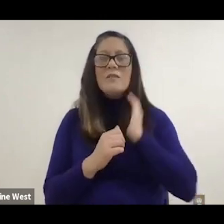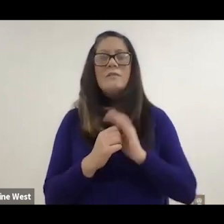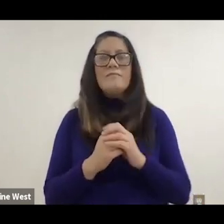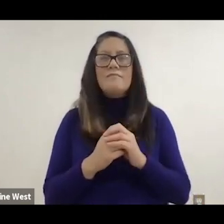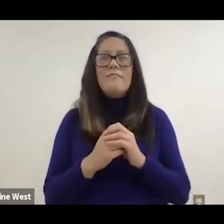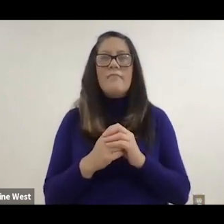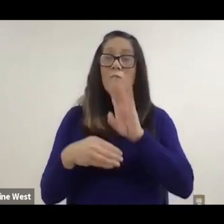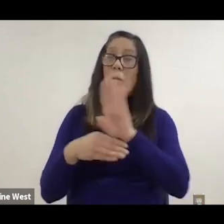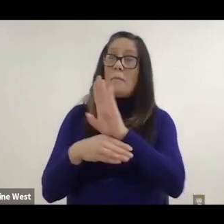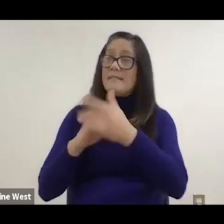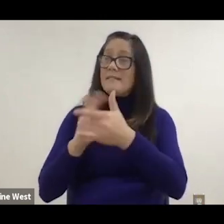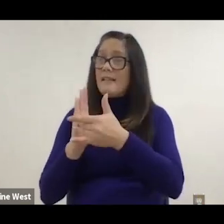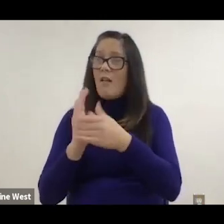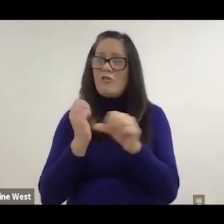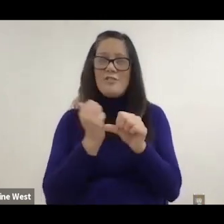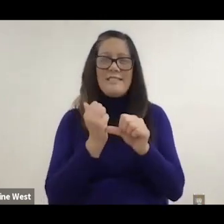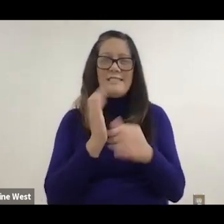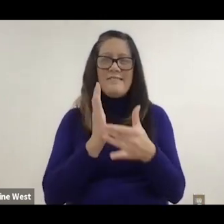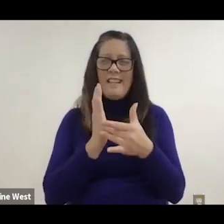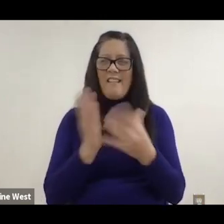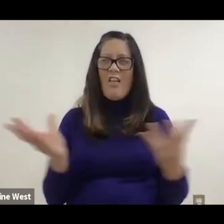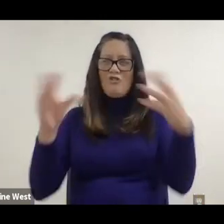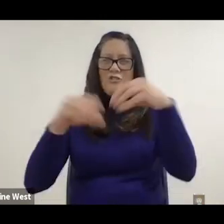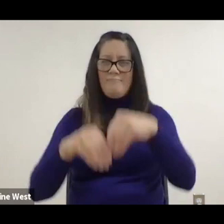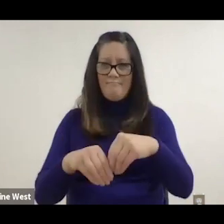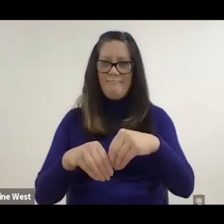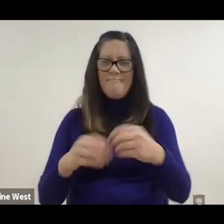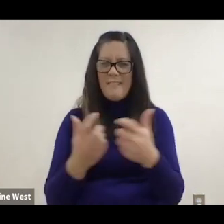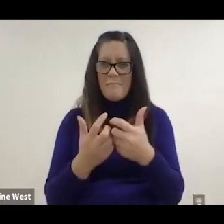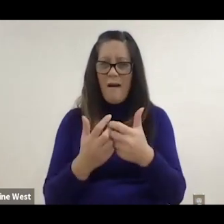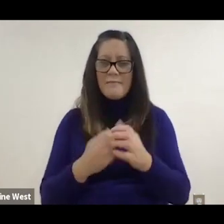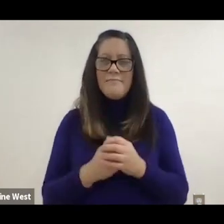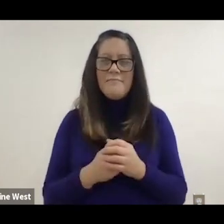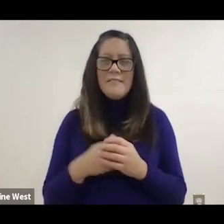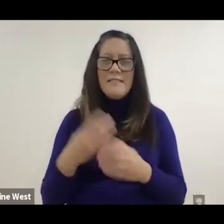it's a crossover between commercial technology and assistive technology